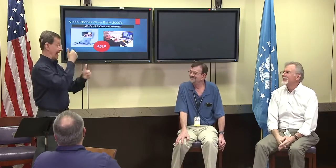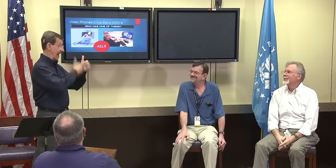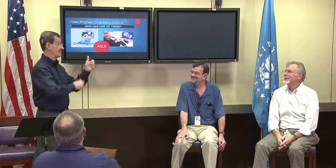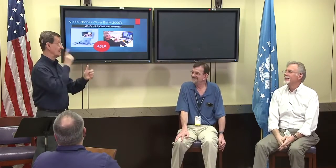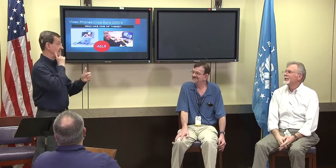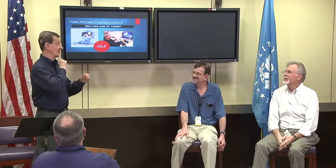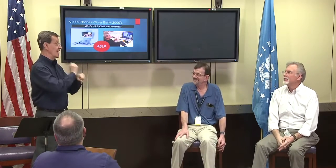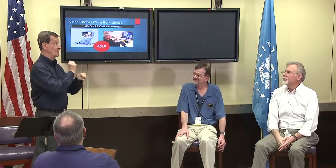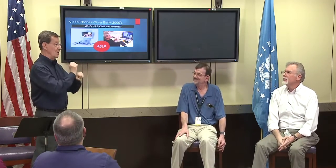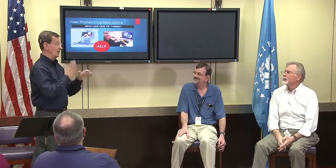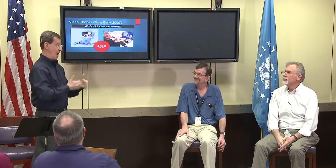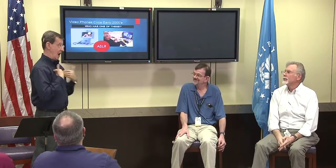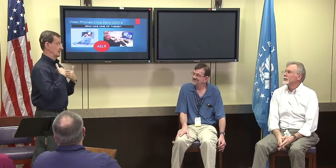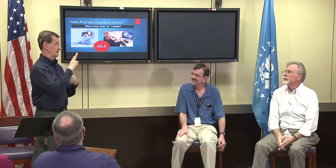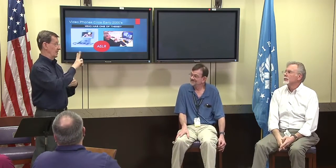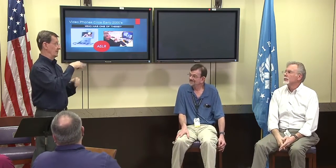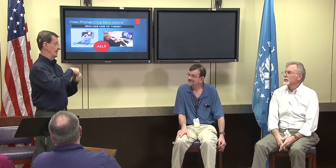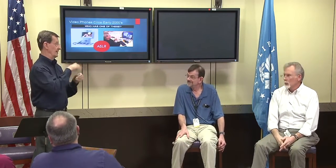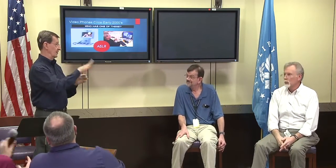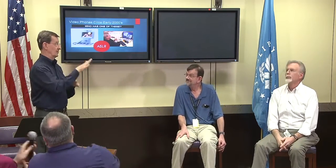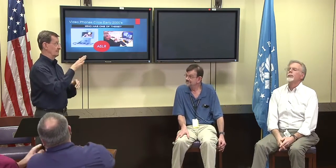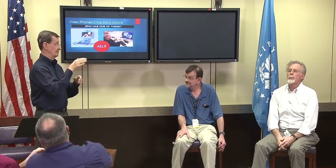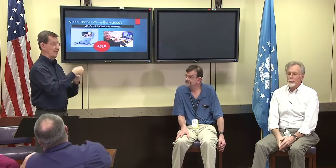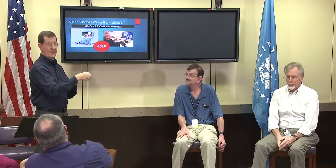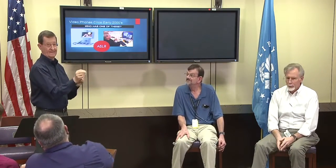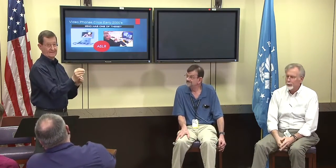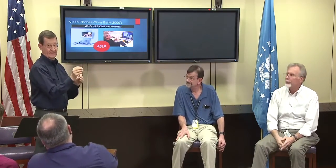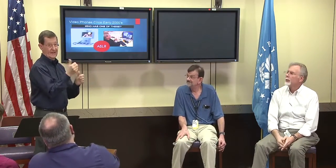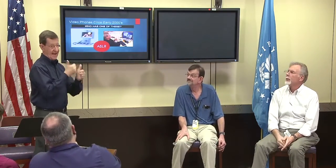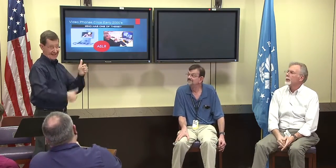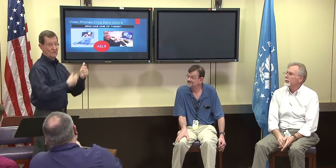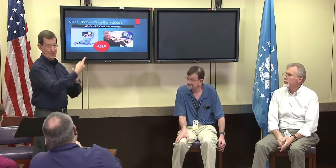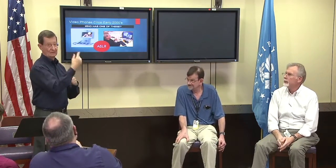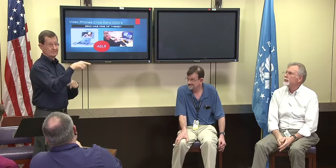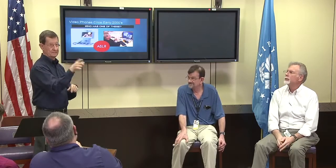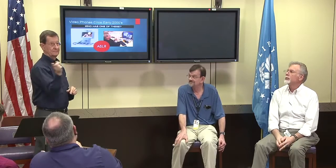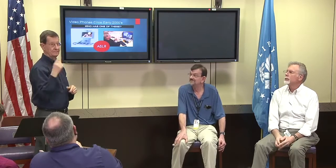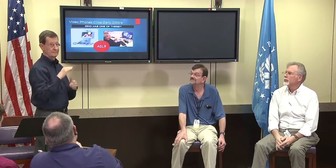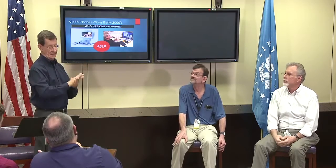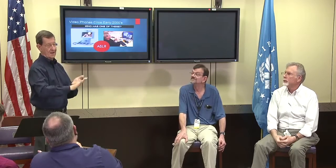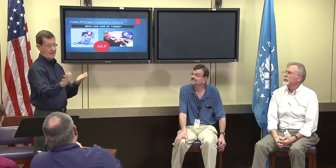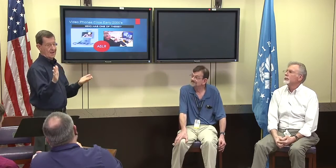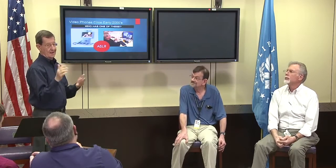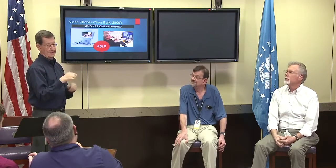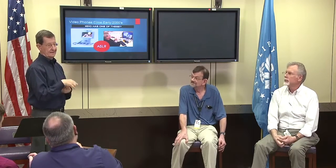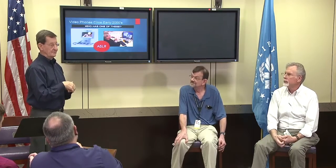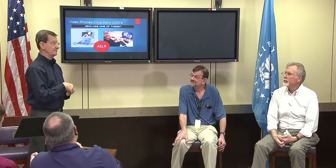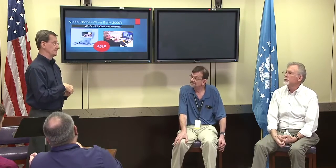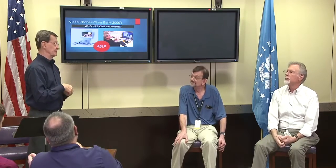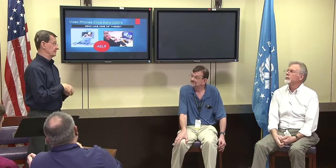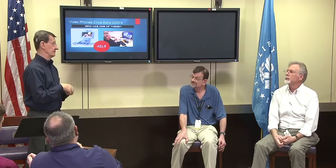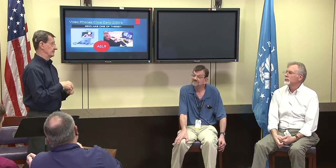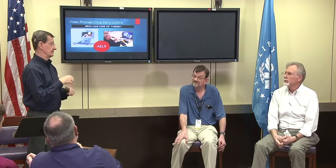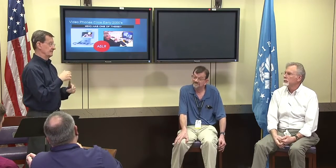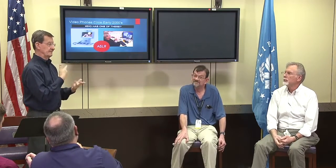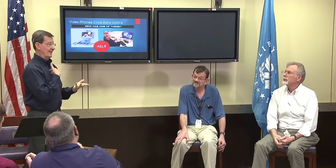or features but they are out there. Alex Richey: And here at the Library every deaf permanent employee has a video phone,